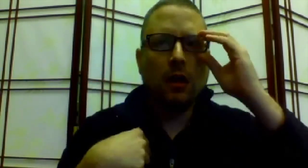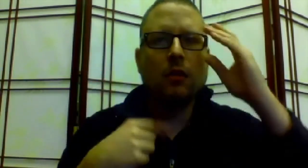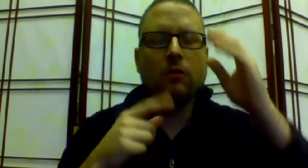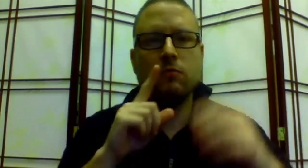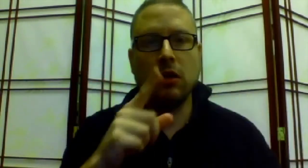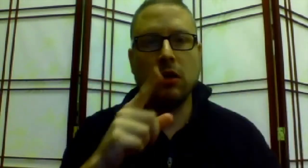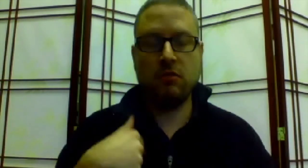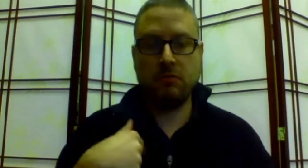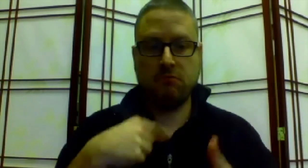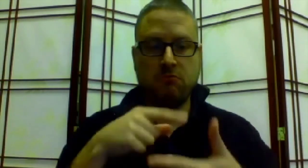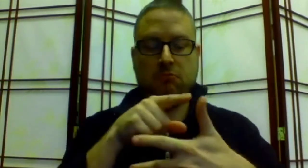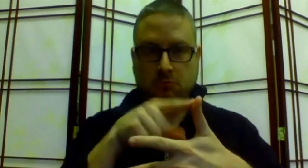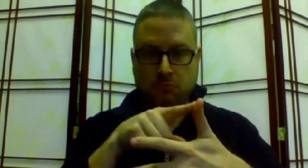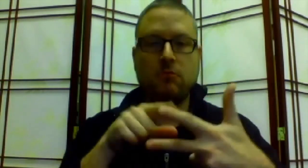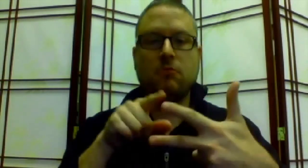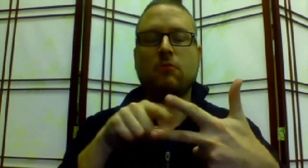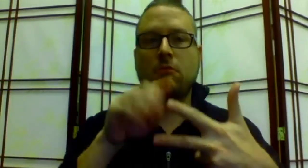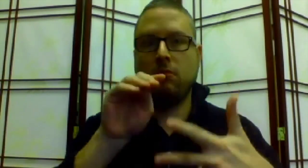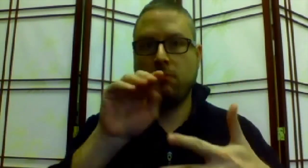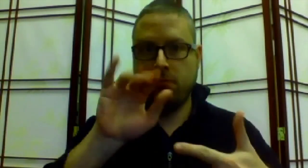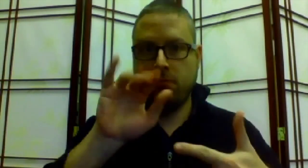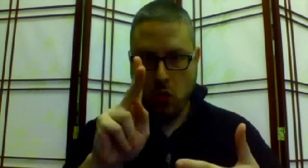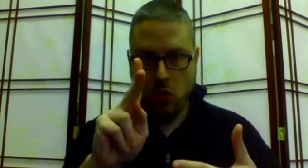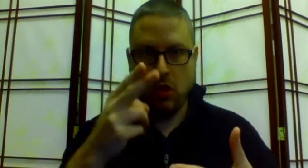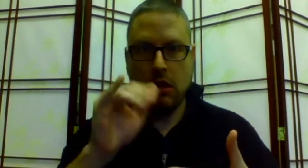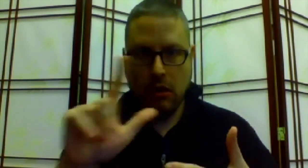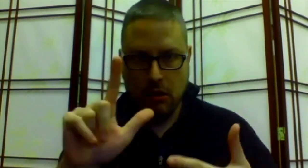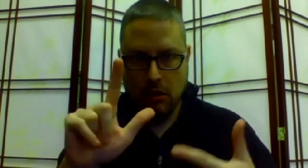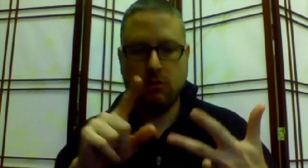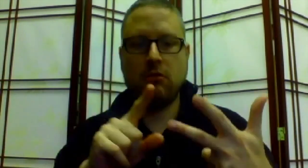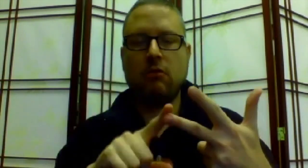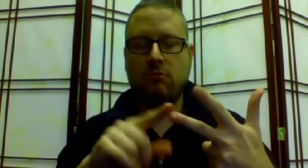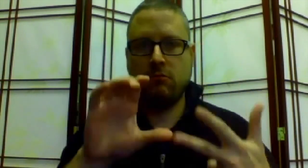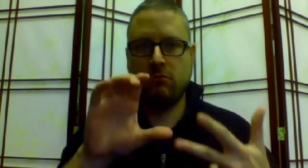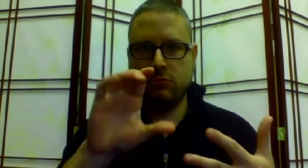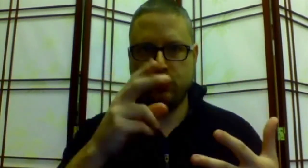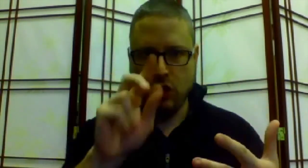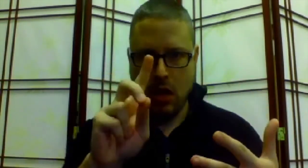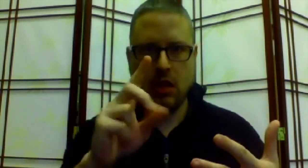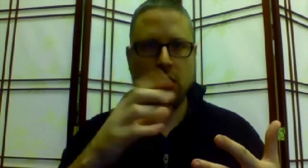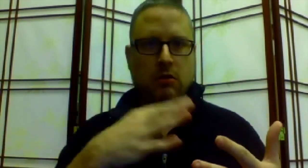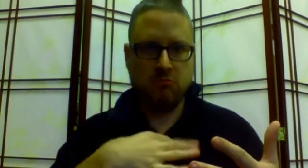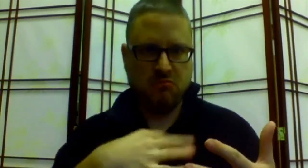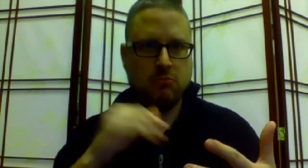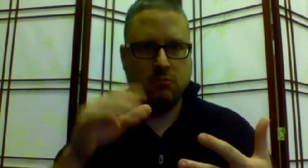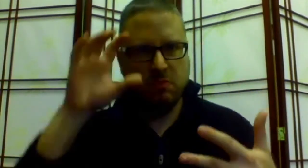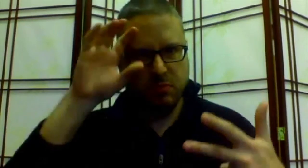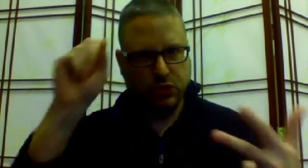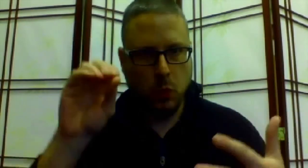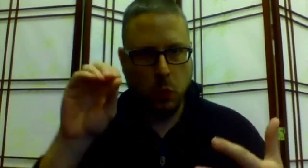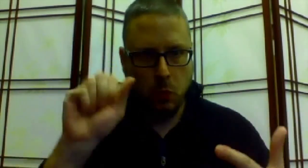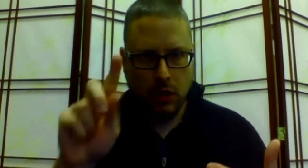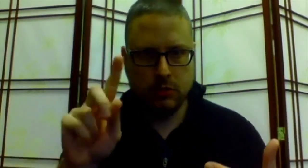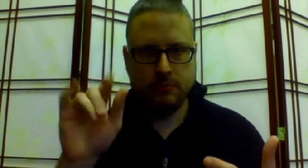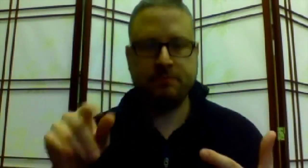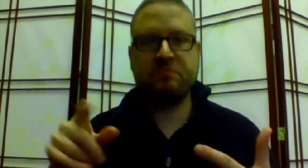I, Mark Hill, and Chad Ludwig (the OAD president)